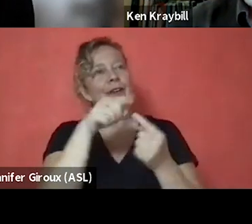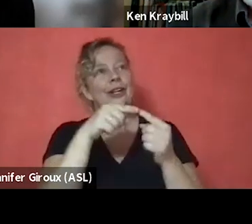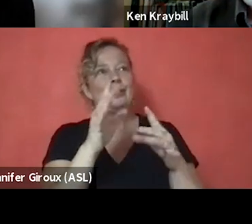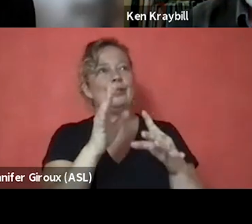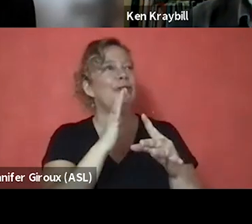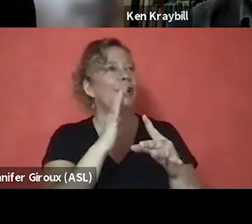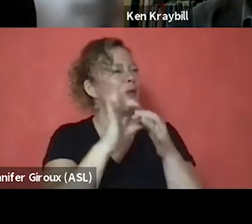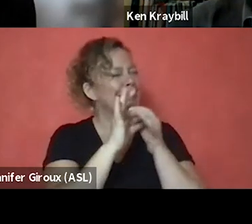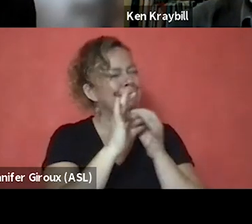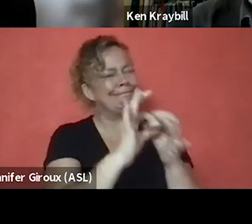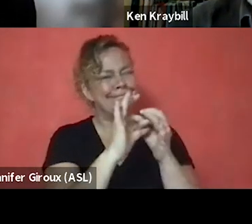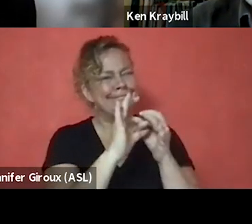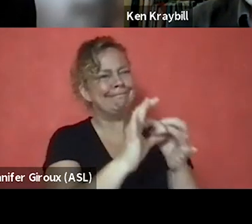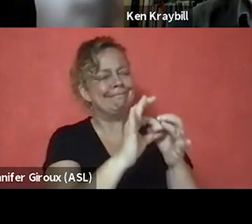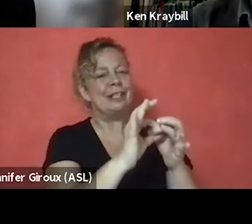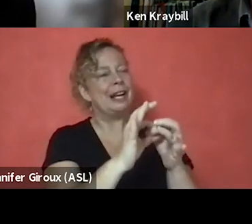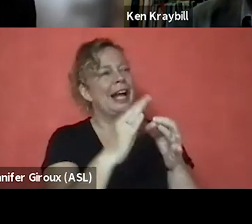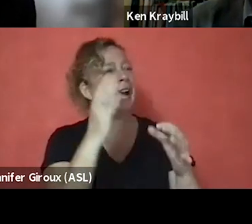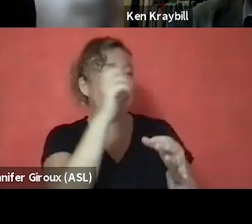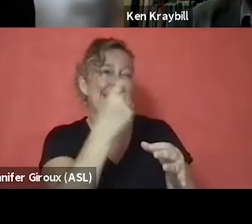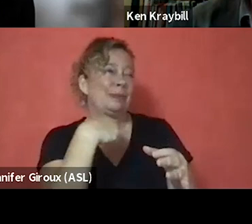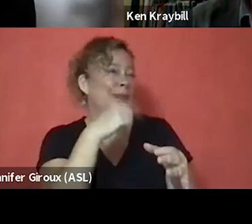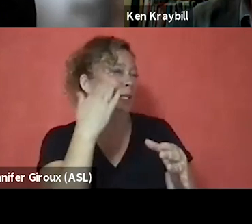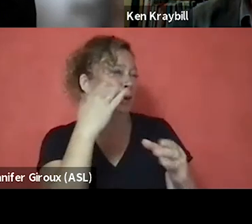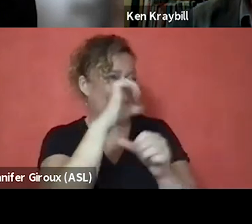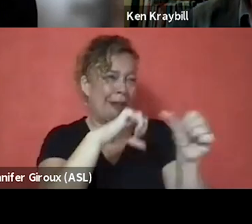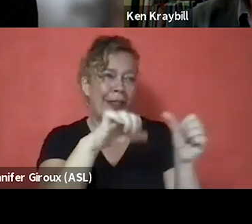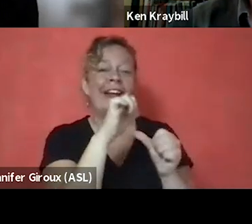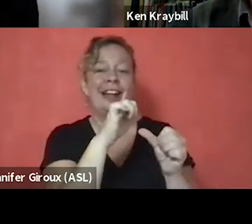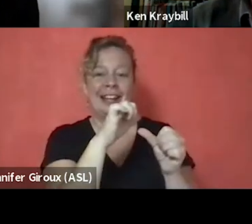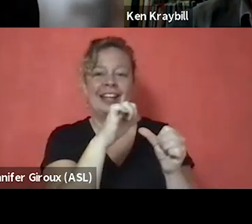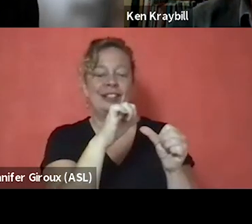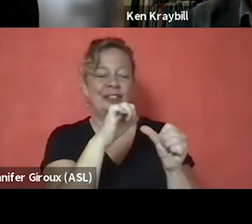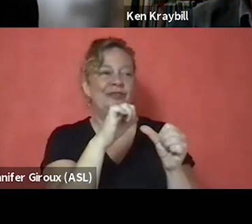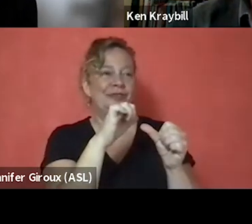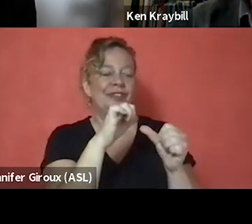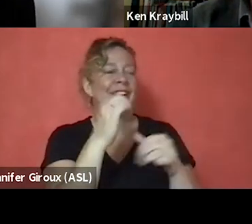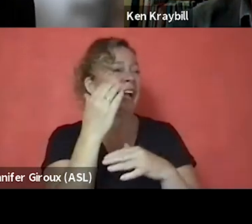And I guess it's probably because we know other. So, it's almost like I know where you're going.